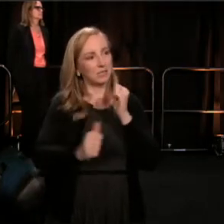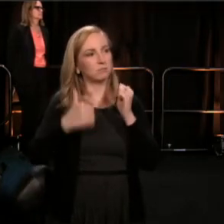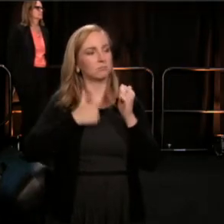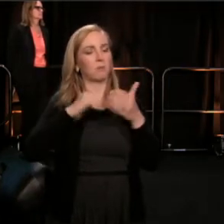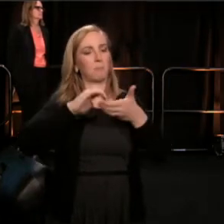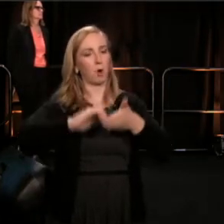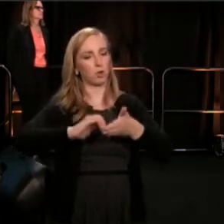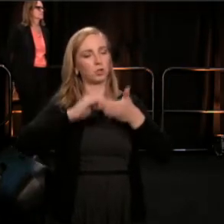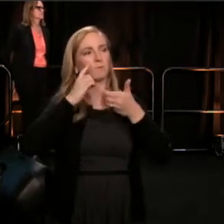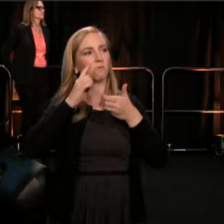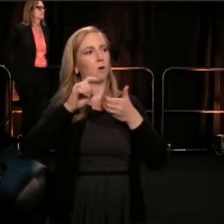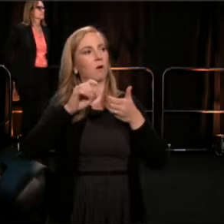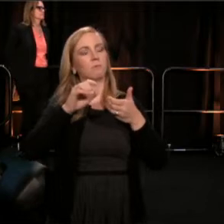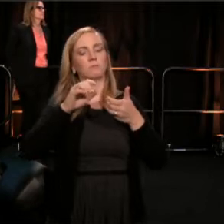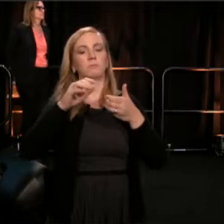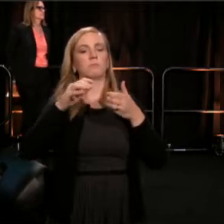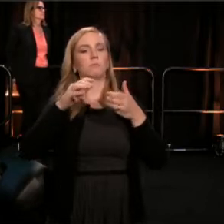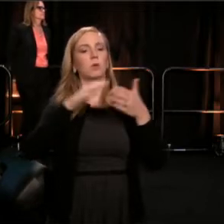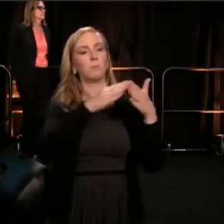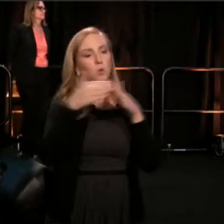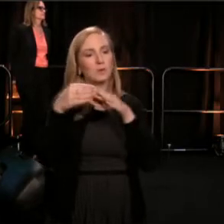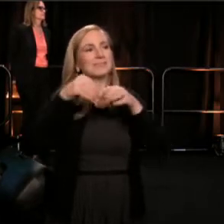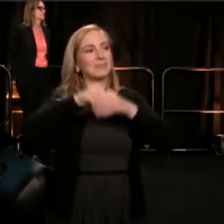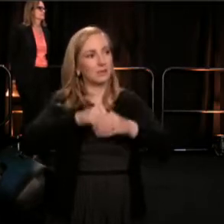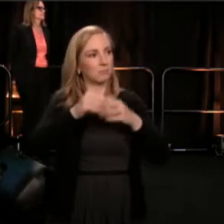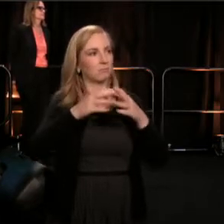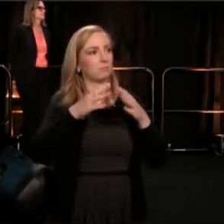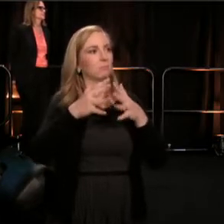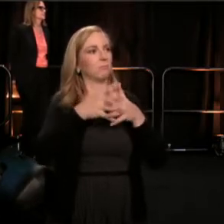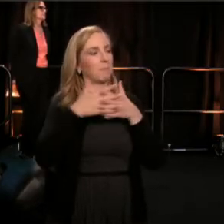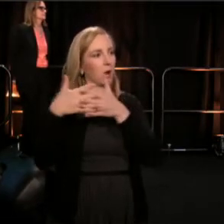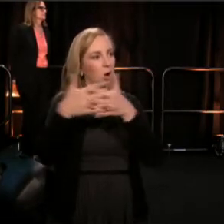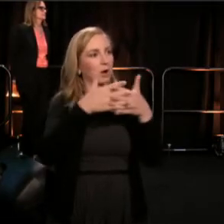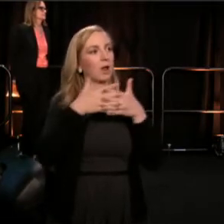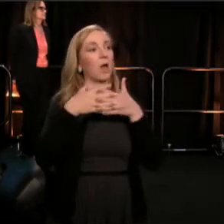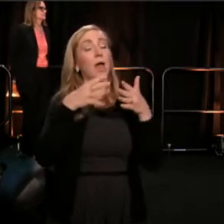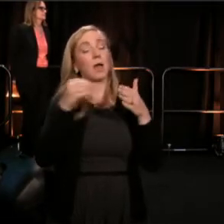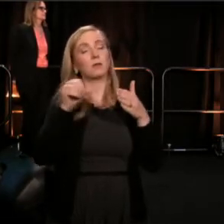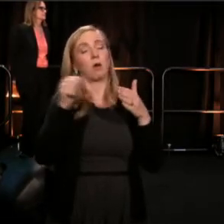from across the United States, artistic companies from across the United States,